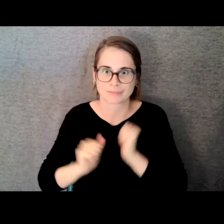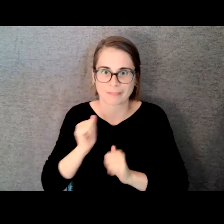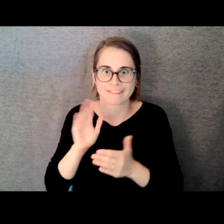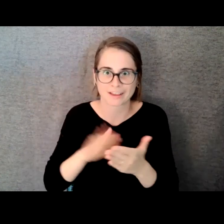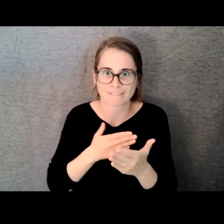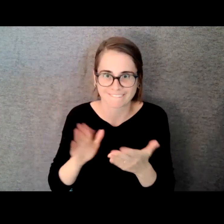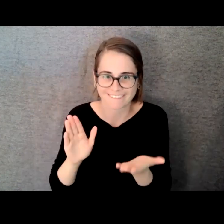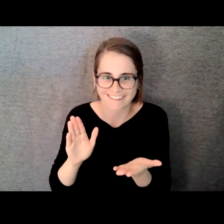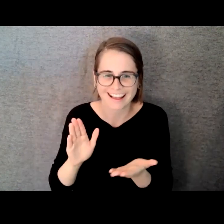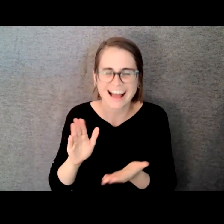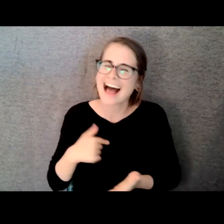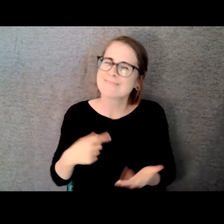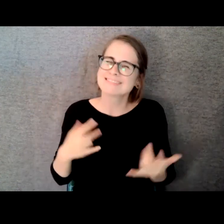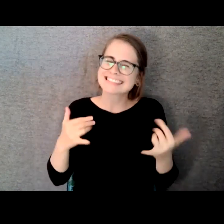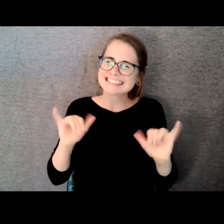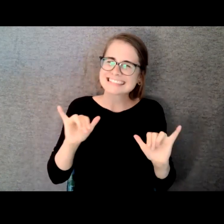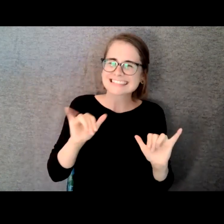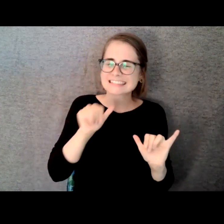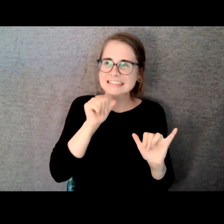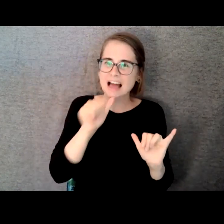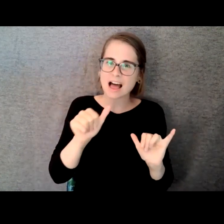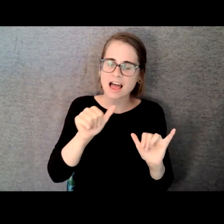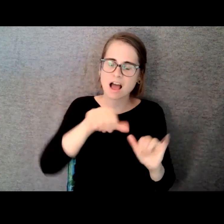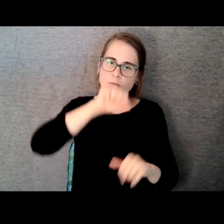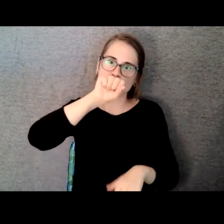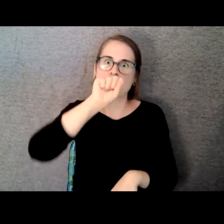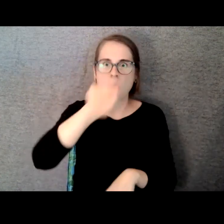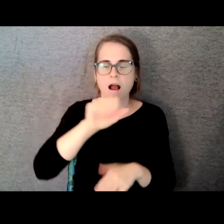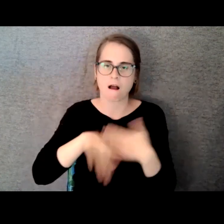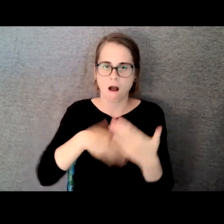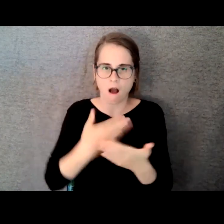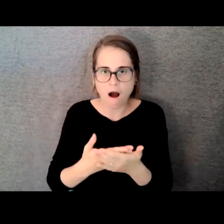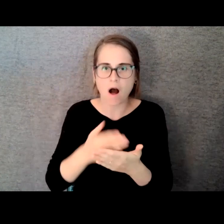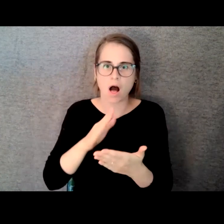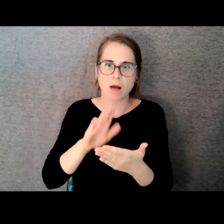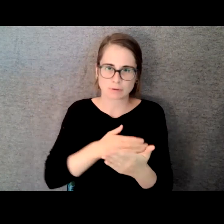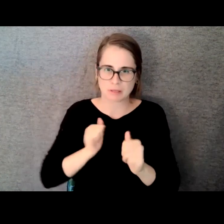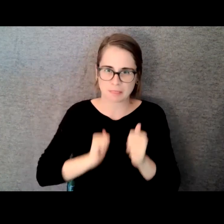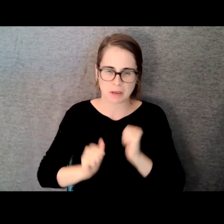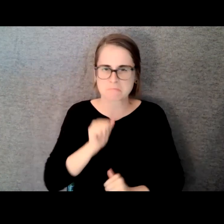musical theater. But I really came to appreciate how hard a format it is to work. And make